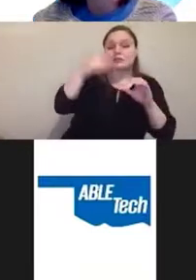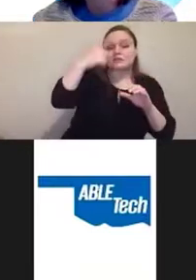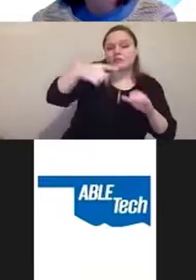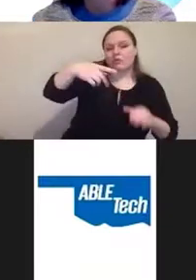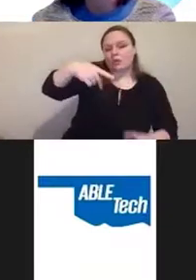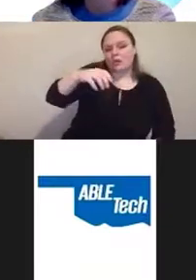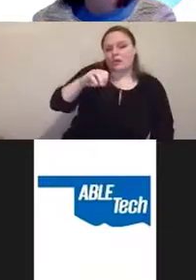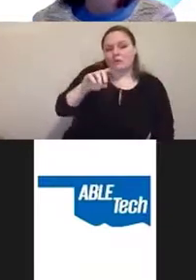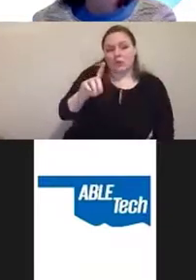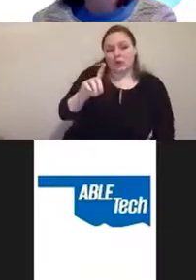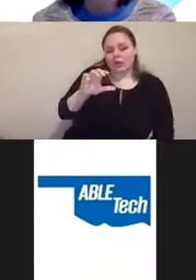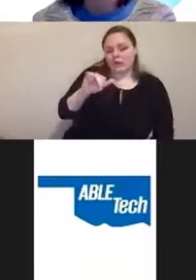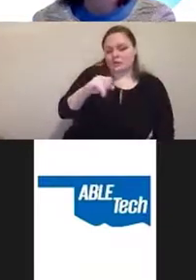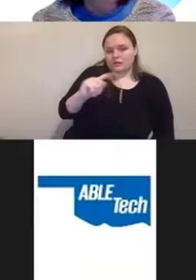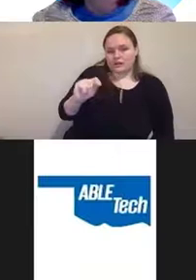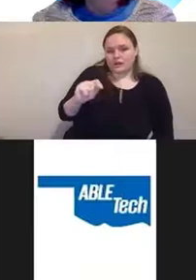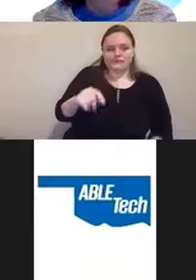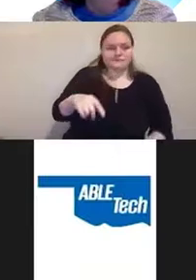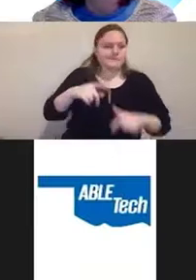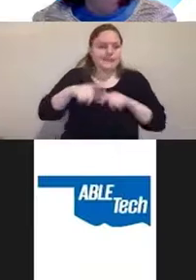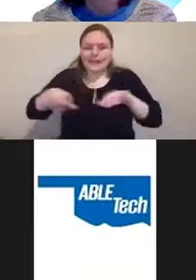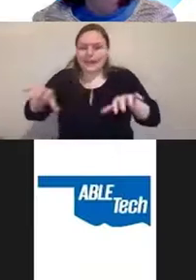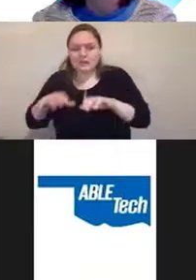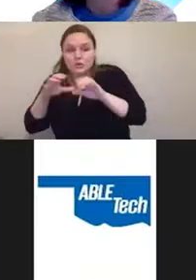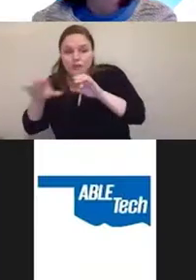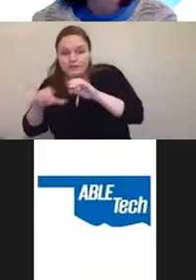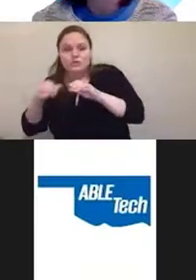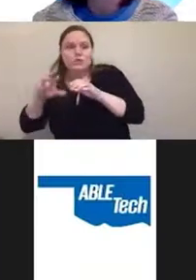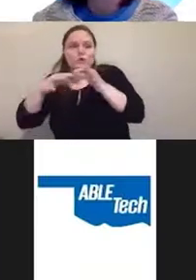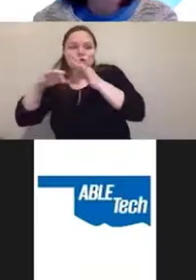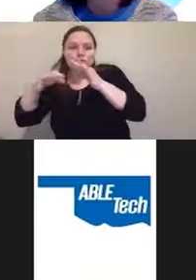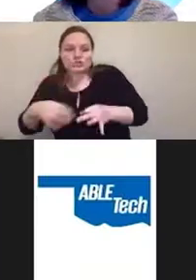they can't do captions or described audio for videos.